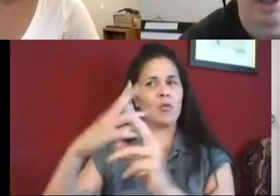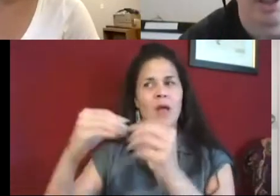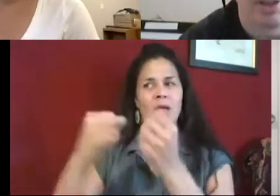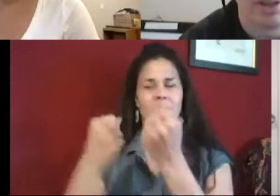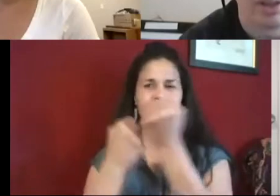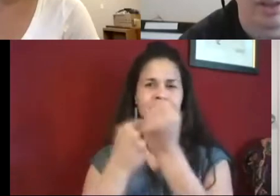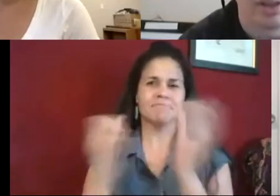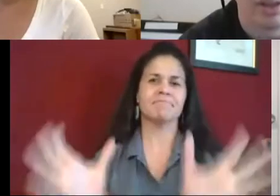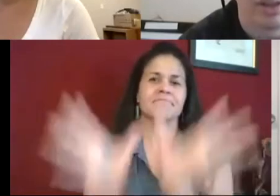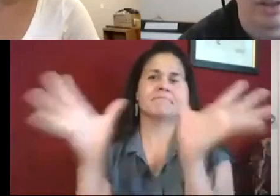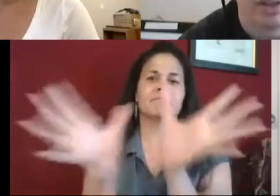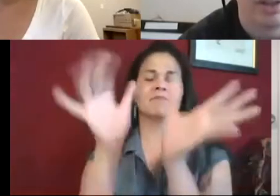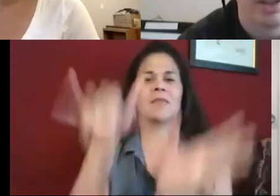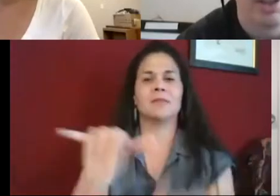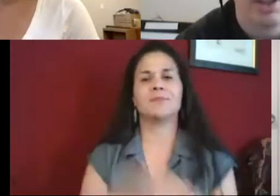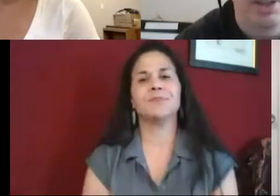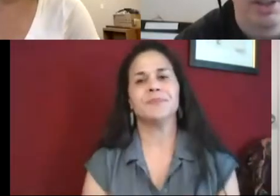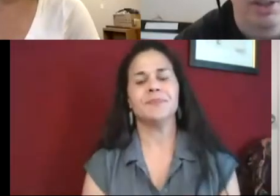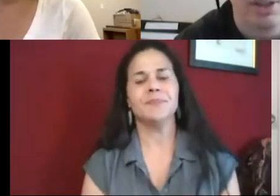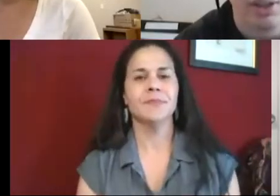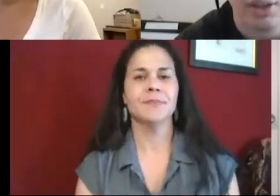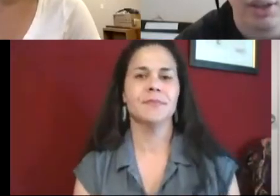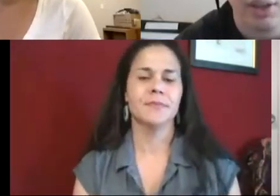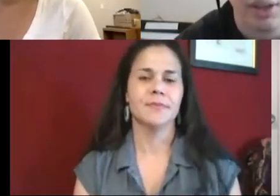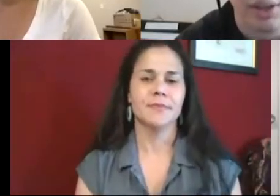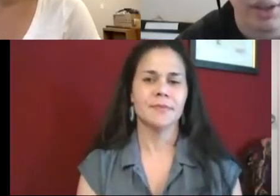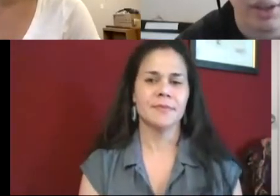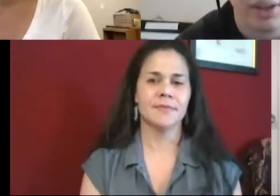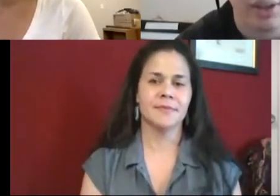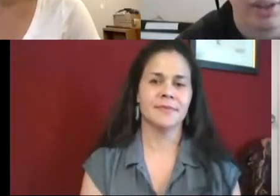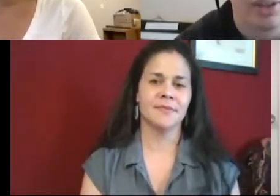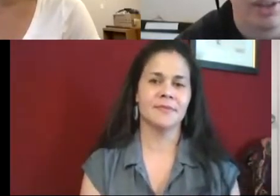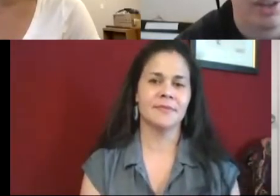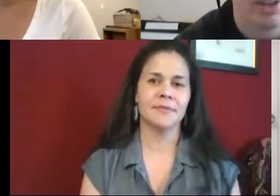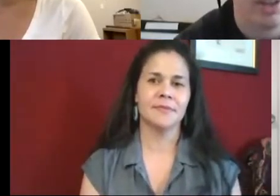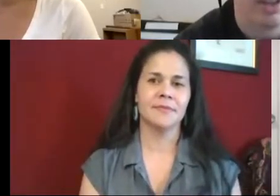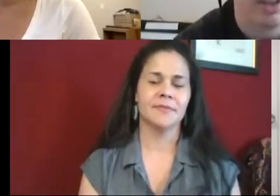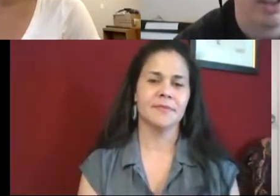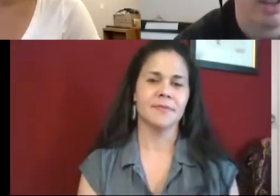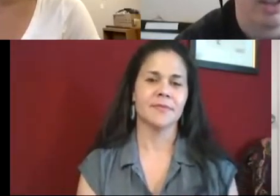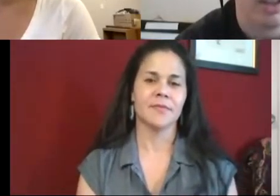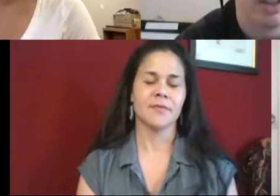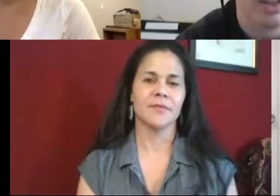with everyone, I feel like it's an honor and more representative on all layers.